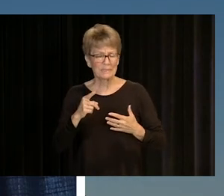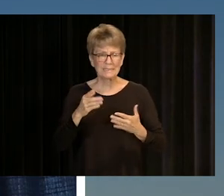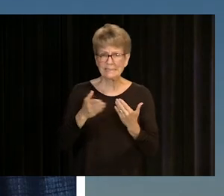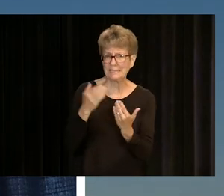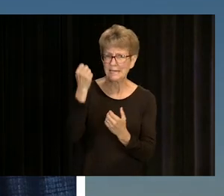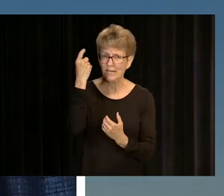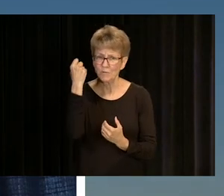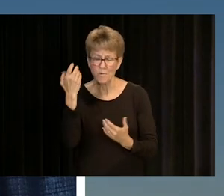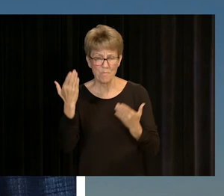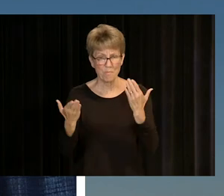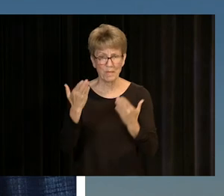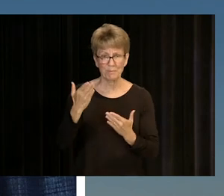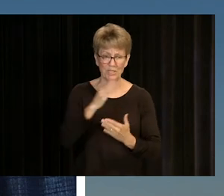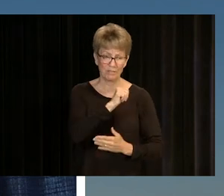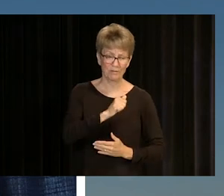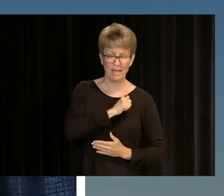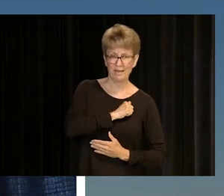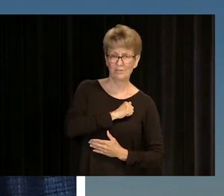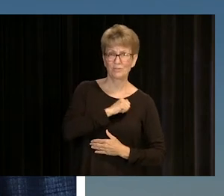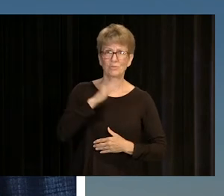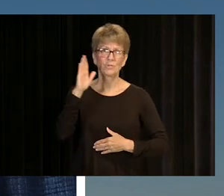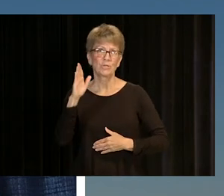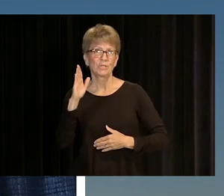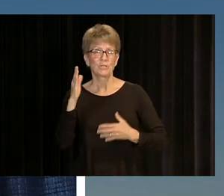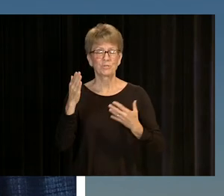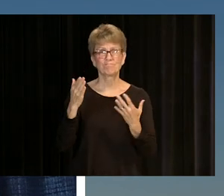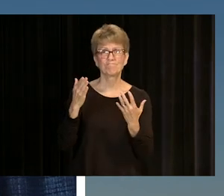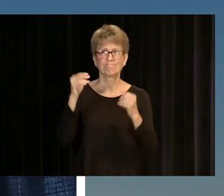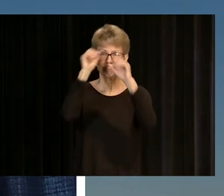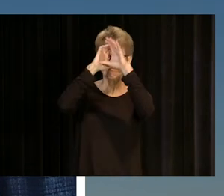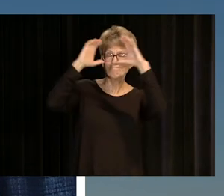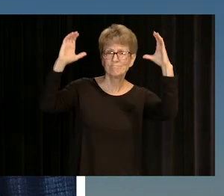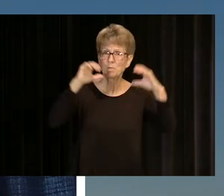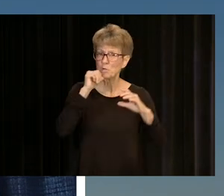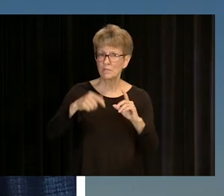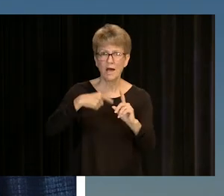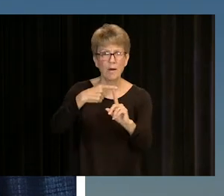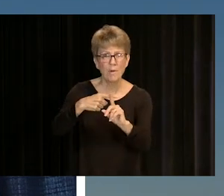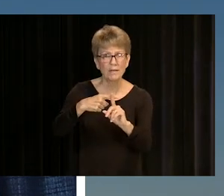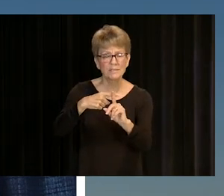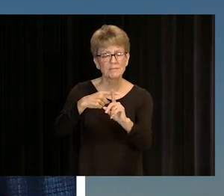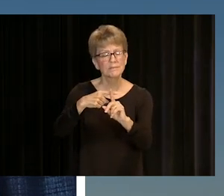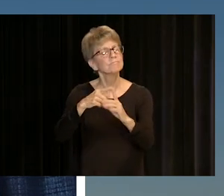IT'S UNDERSTANDABLE THAT YOU MIGHT NOT HAVE THE MOST POSITIVE OUTLOOK ON THE FUTURE RIGHT NOW, AND THAT'S OKAY.